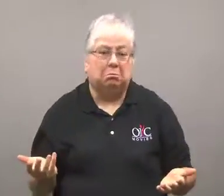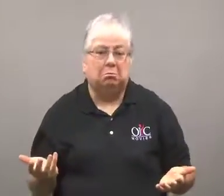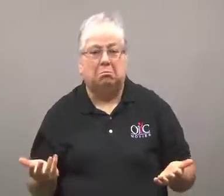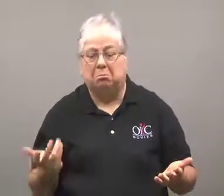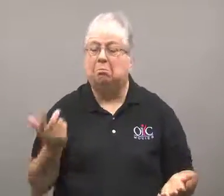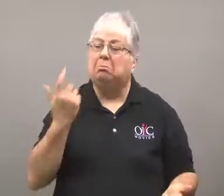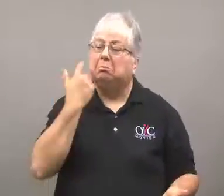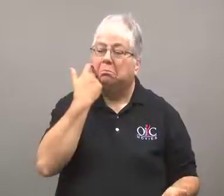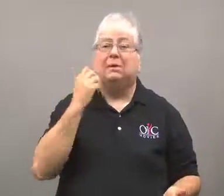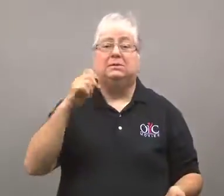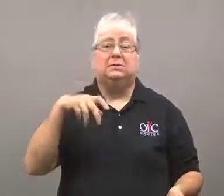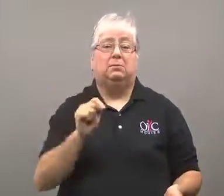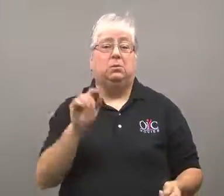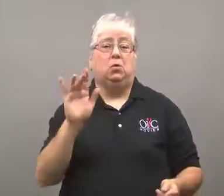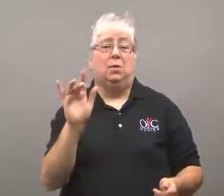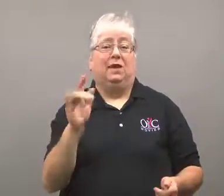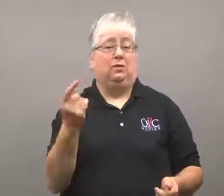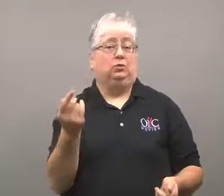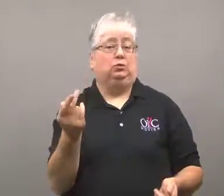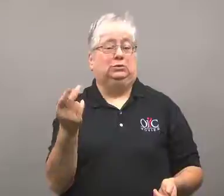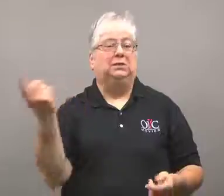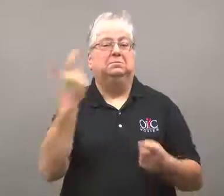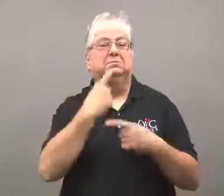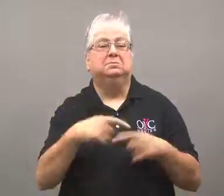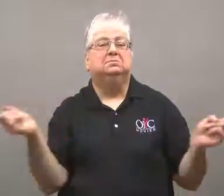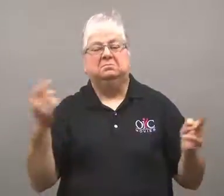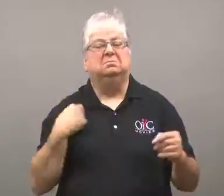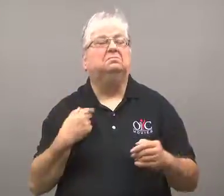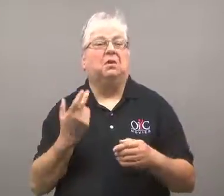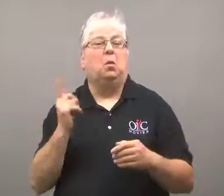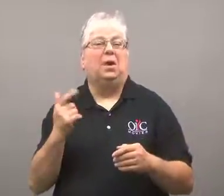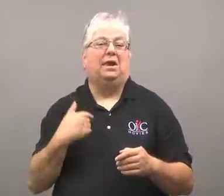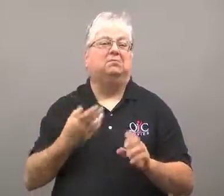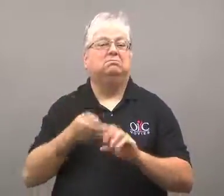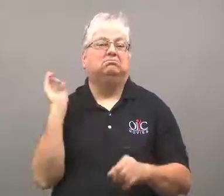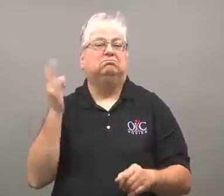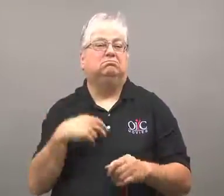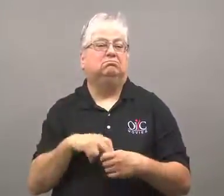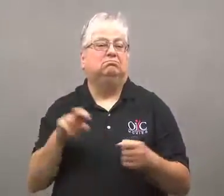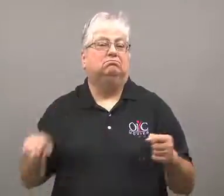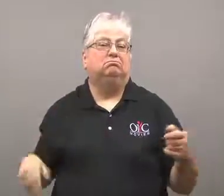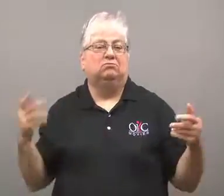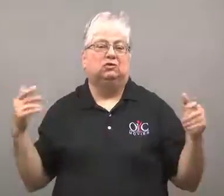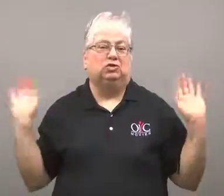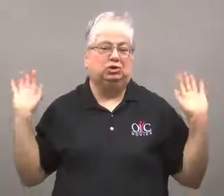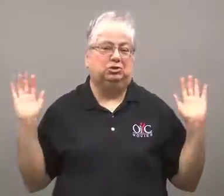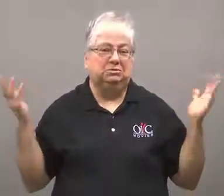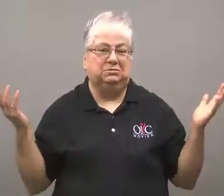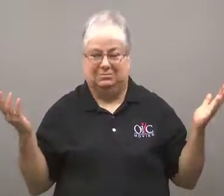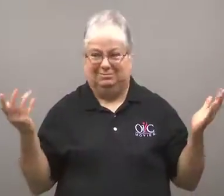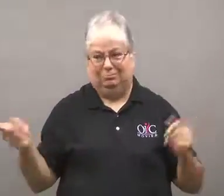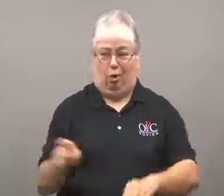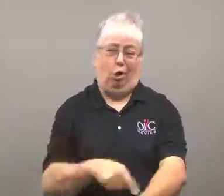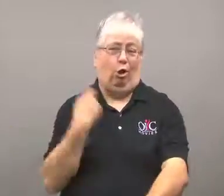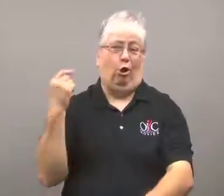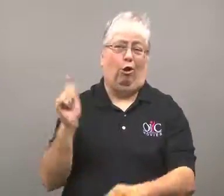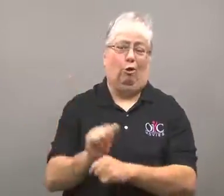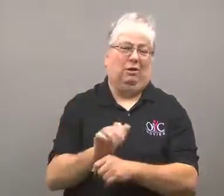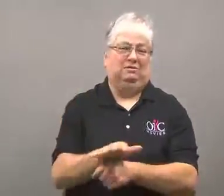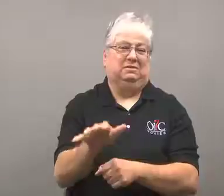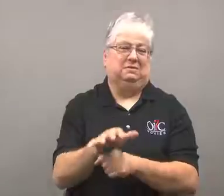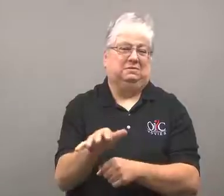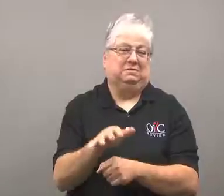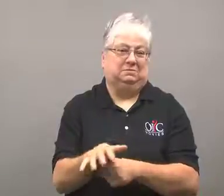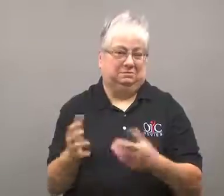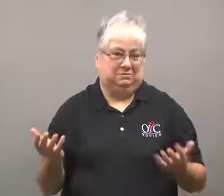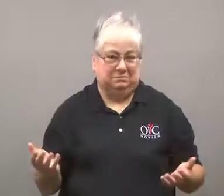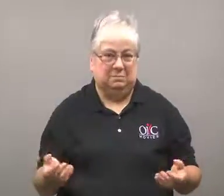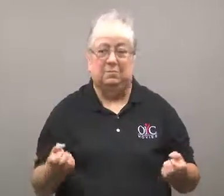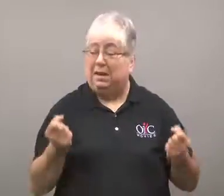He announced his resignation on Thursday, September 25.